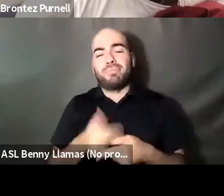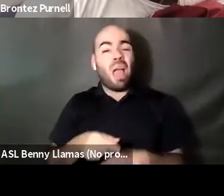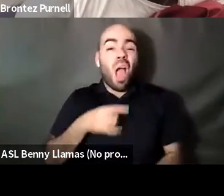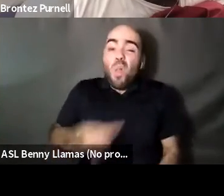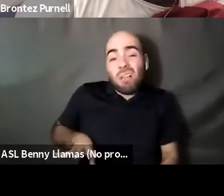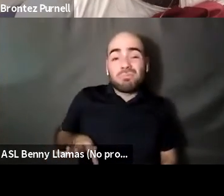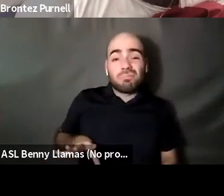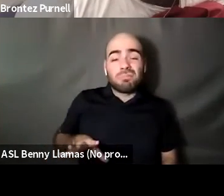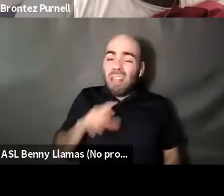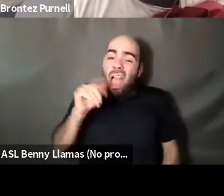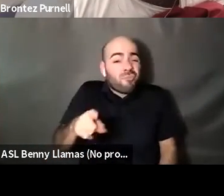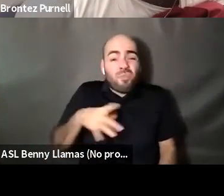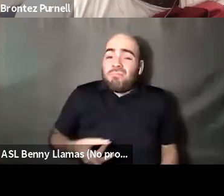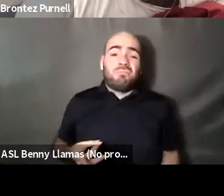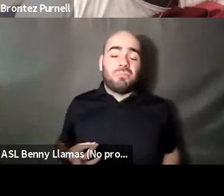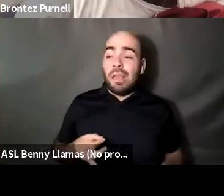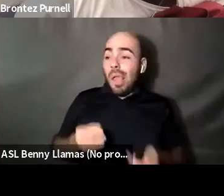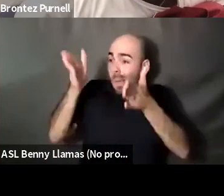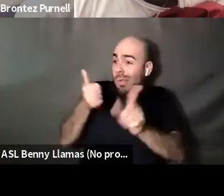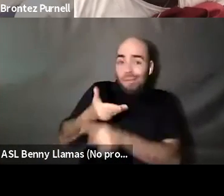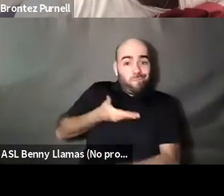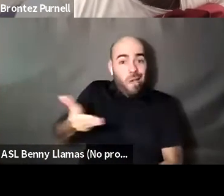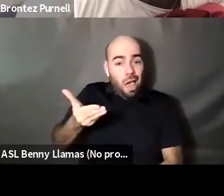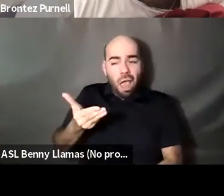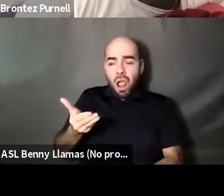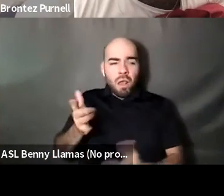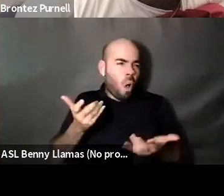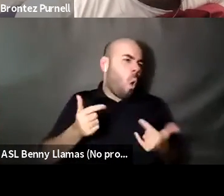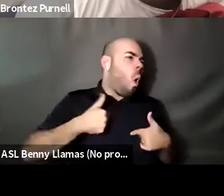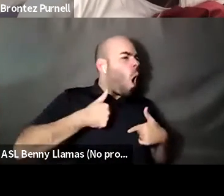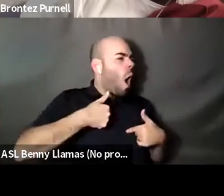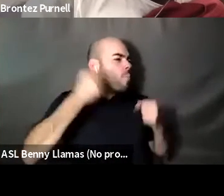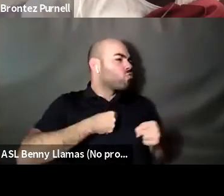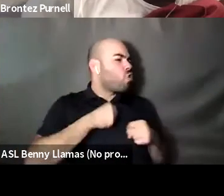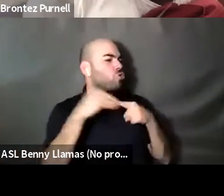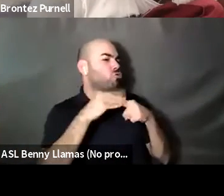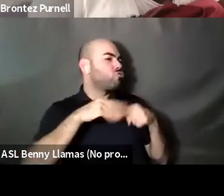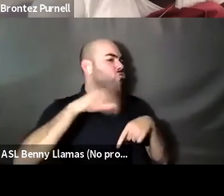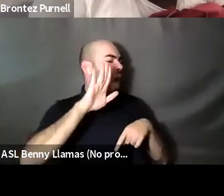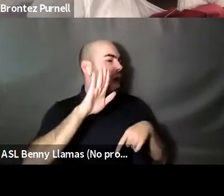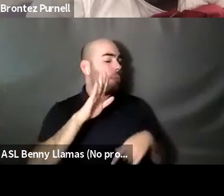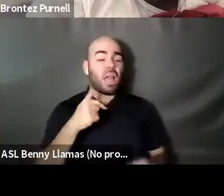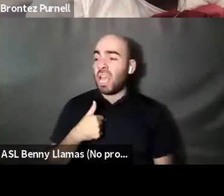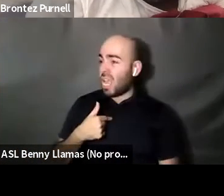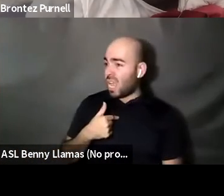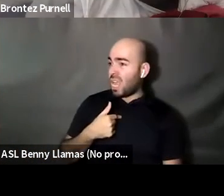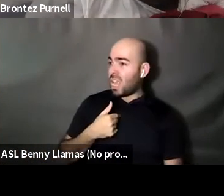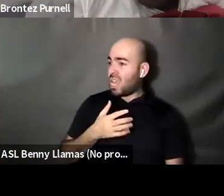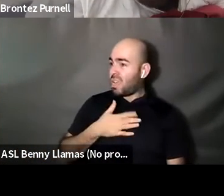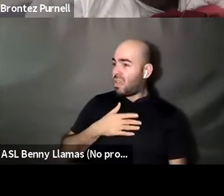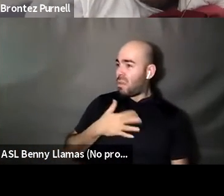Brontez Purnell: When a dude invites me over and he's just like, let's just like I'm an oral top of whatever I'm like you don't pass up all this good ass pussy for mouth like